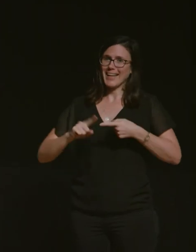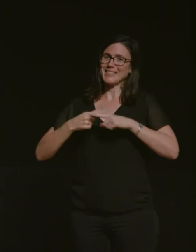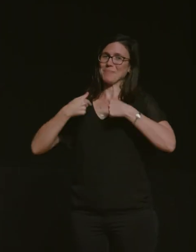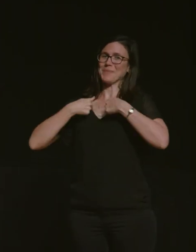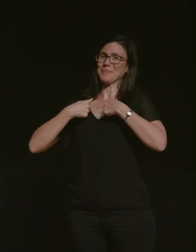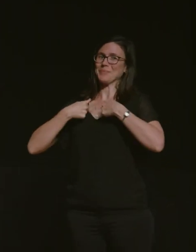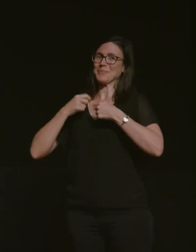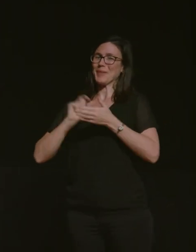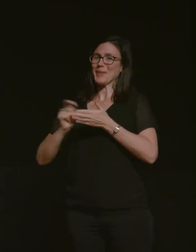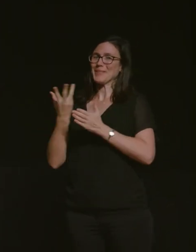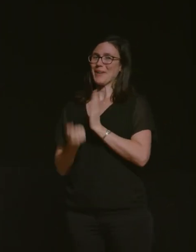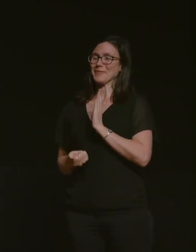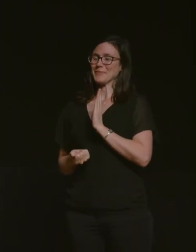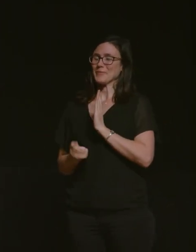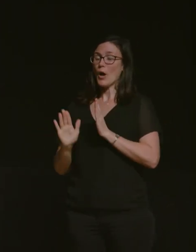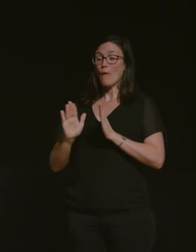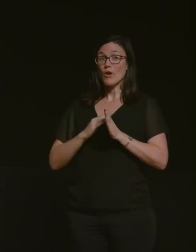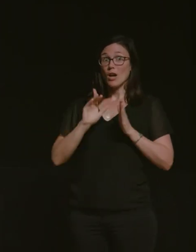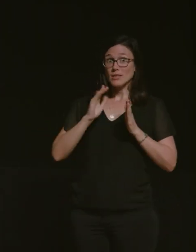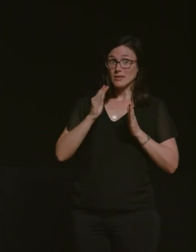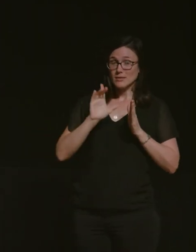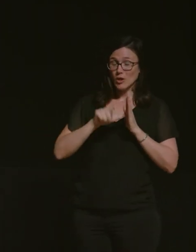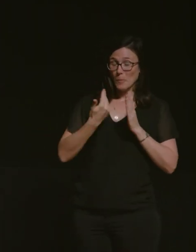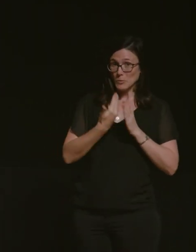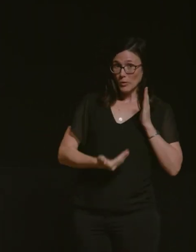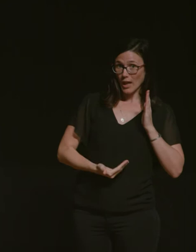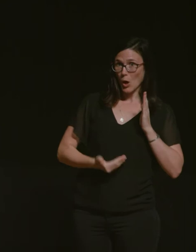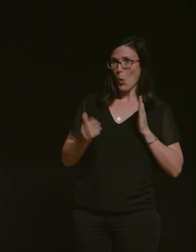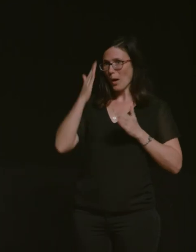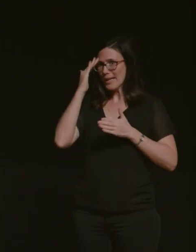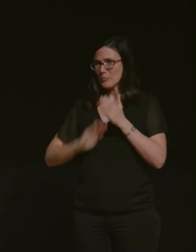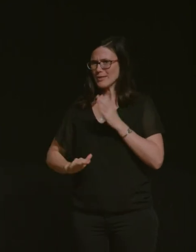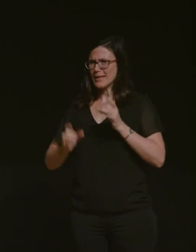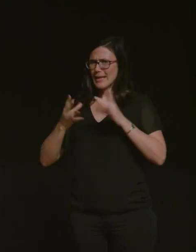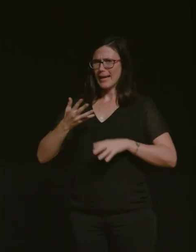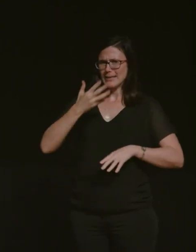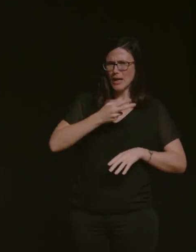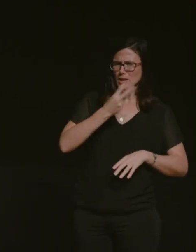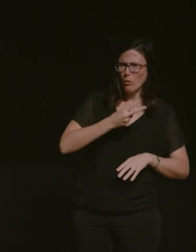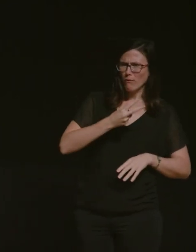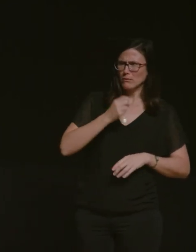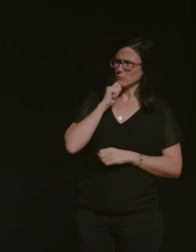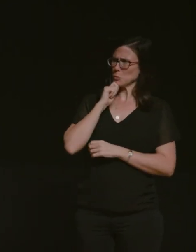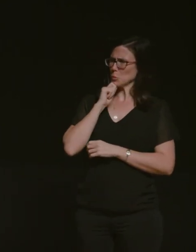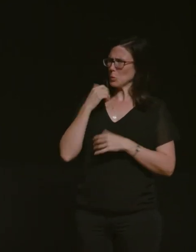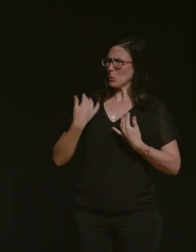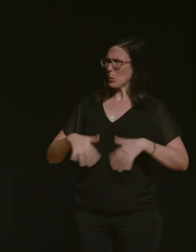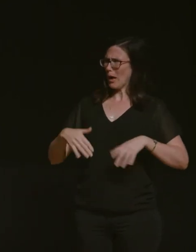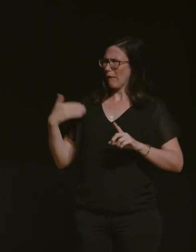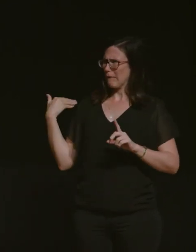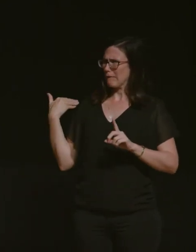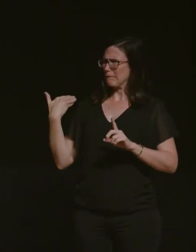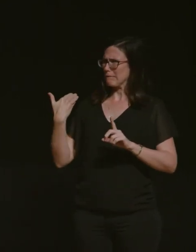storytellers alike established in 19 1912. wow we've been around for some time um